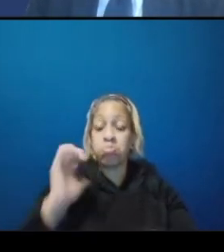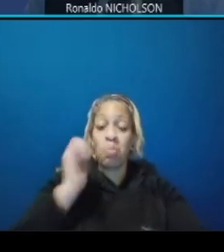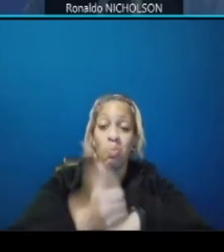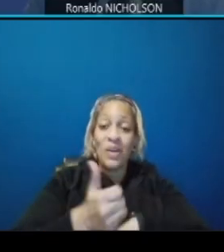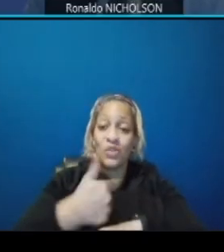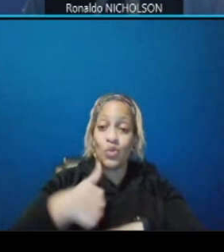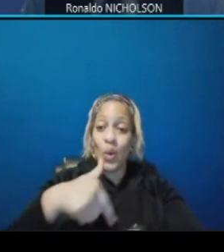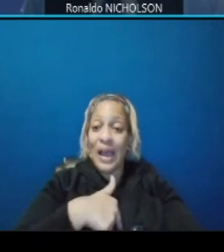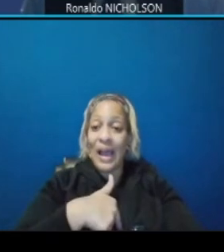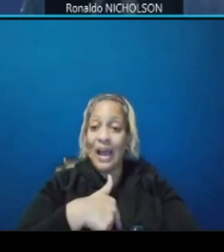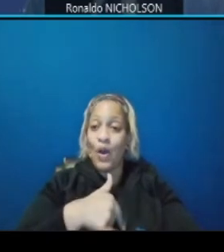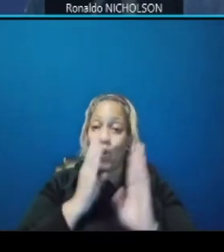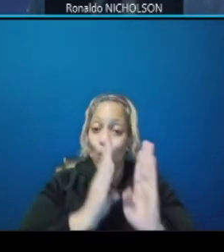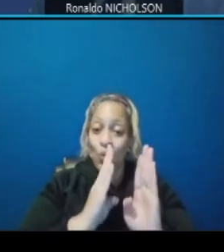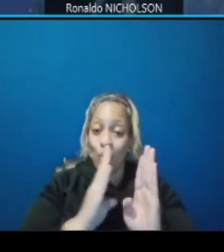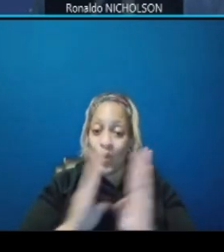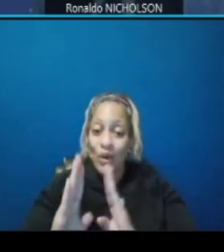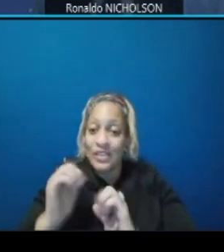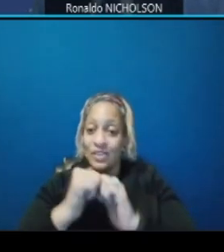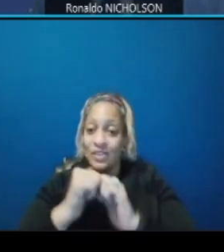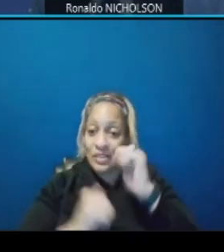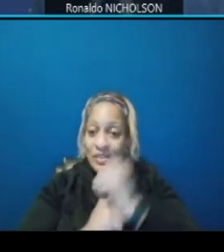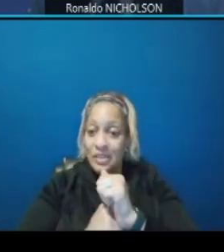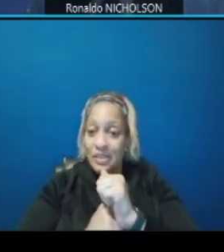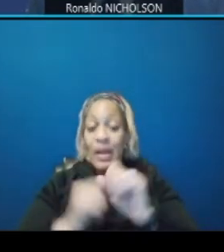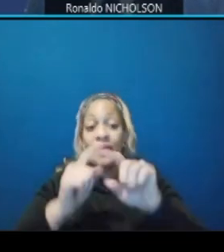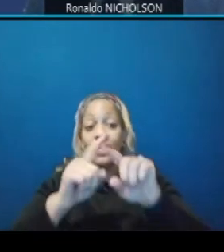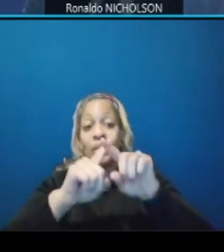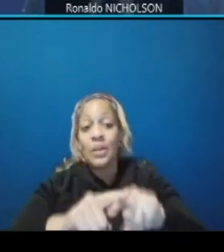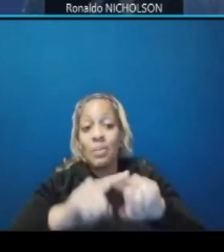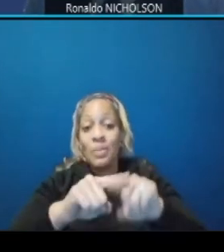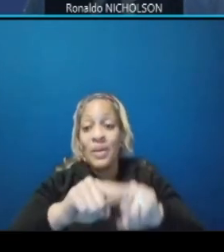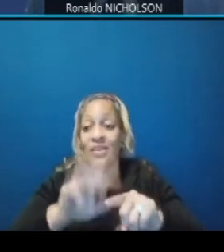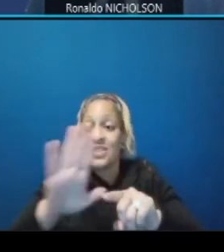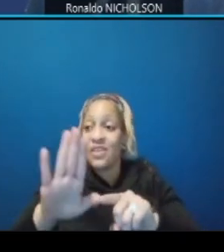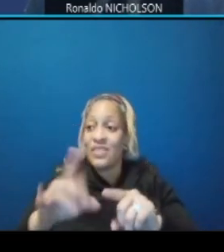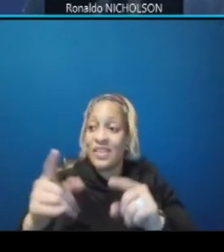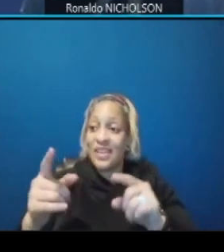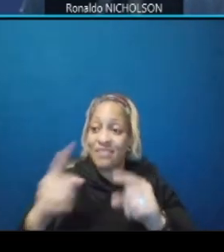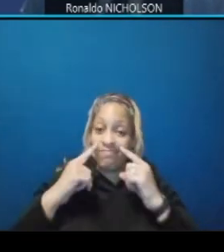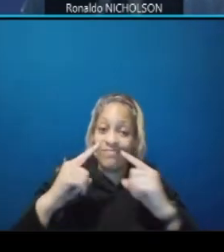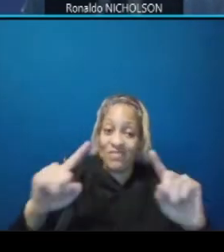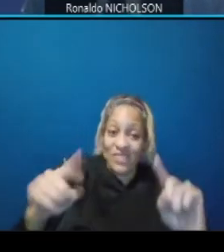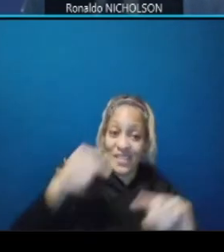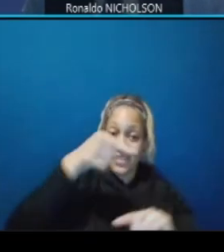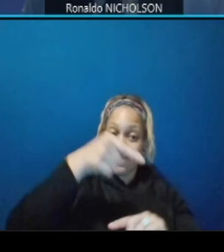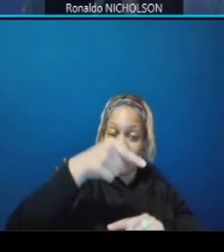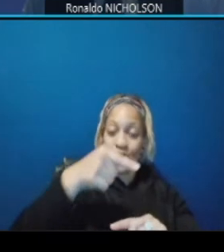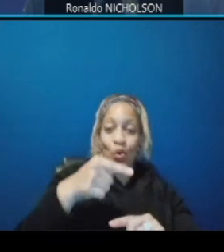and and it depends on the efficiency of the utility companies we see that we can